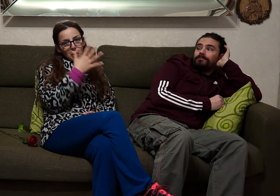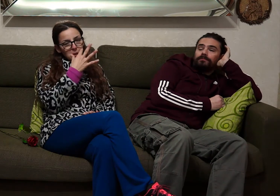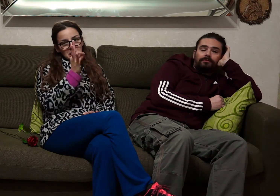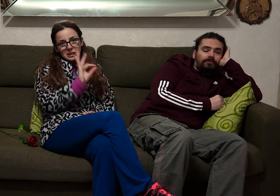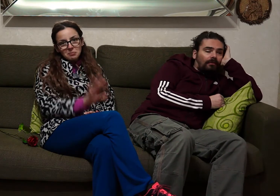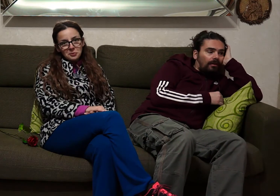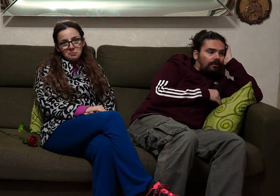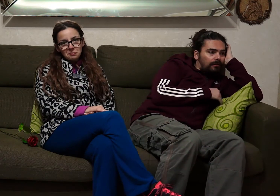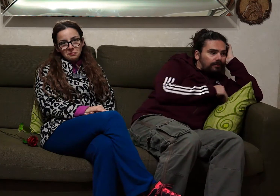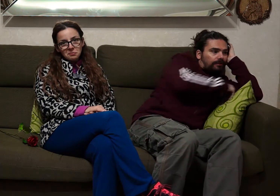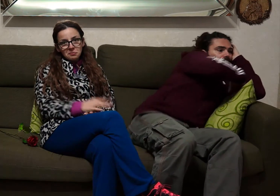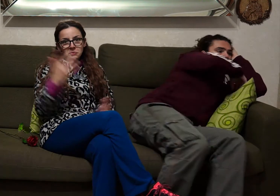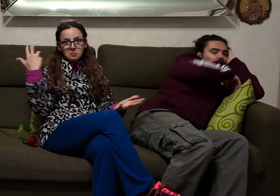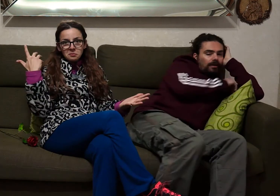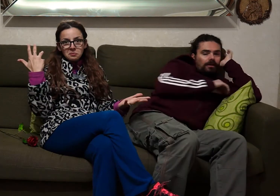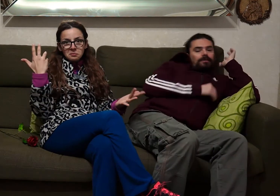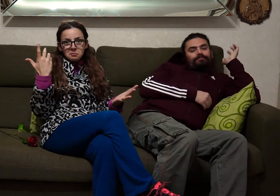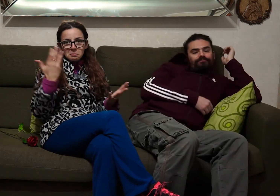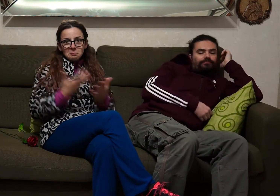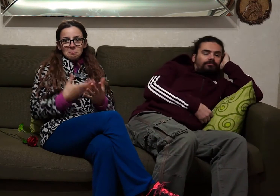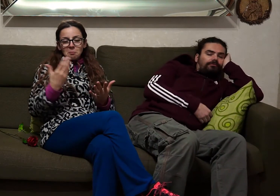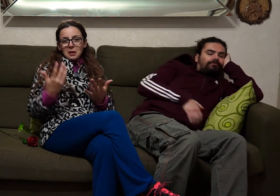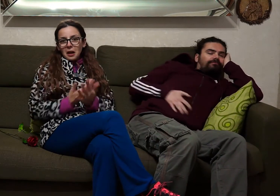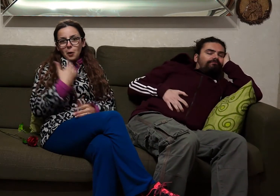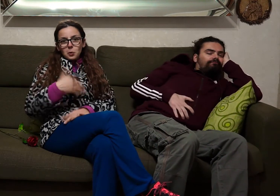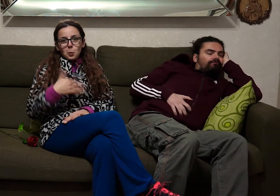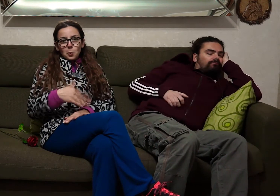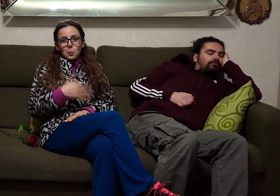beautiful. so far it's a great tale.